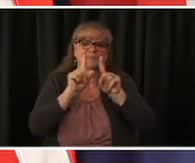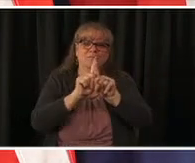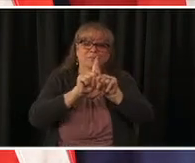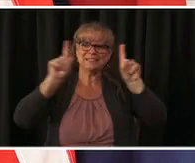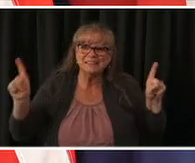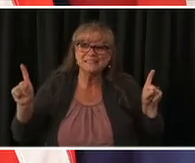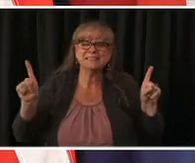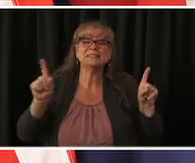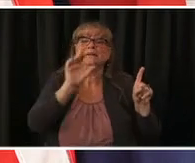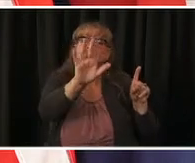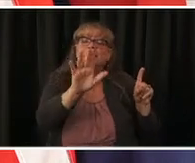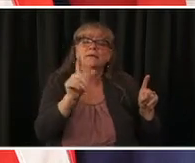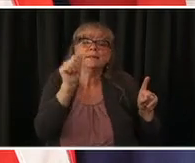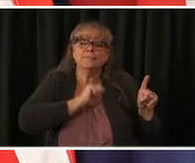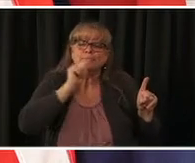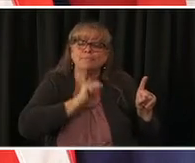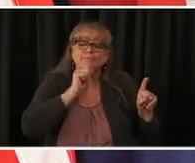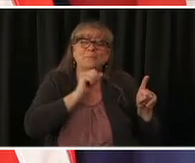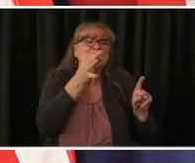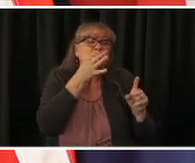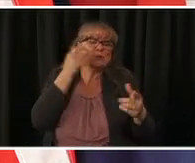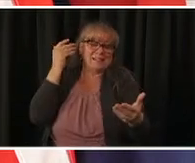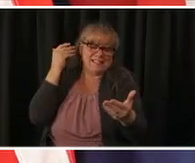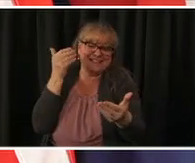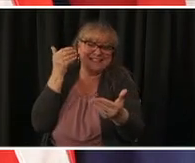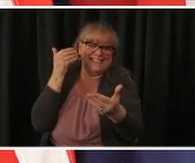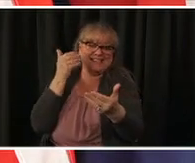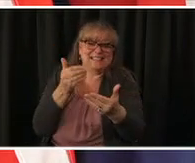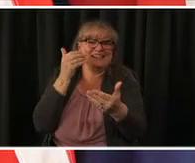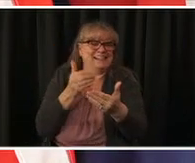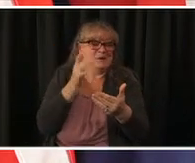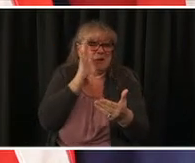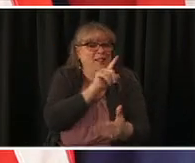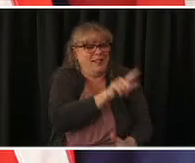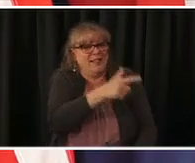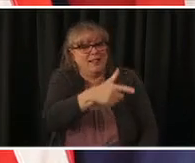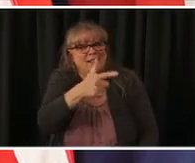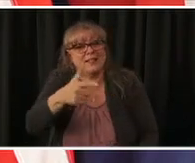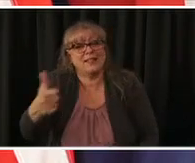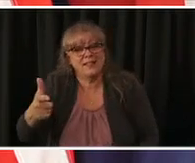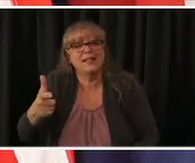soon which is what we'll talk about today you'll be safe soon but just a little while longer